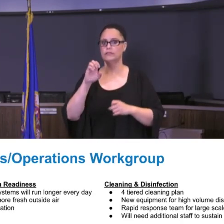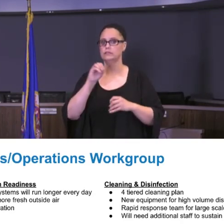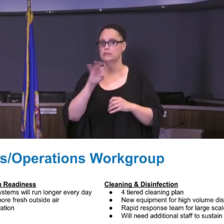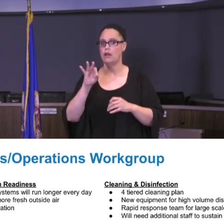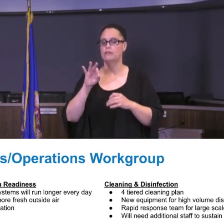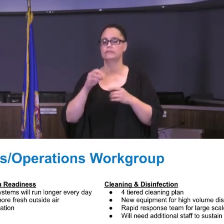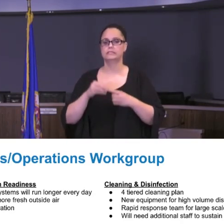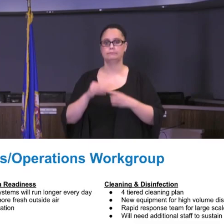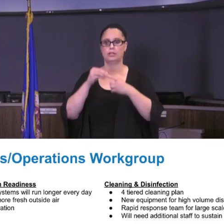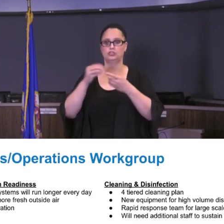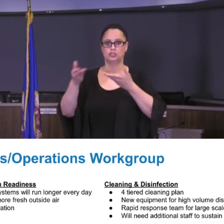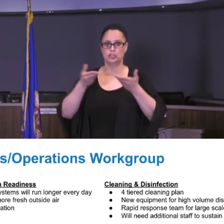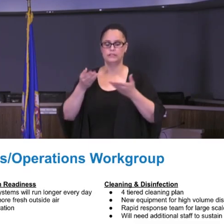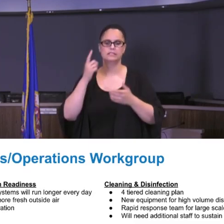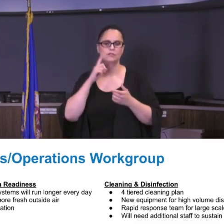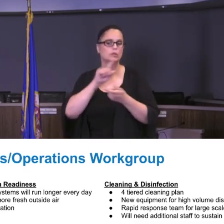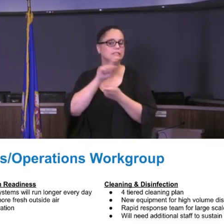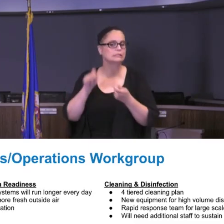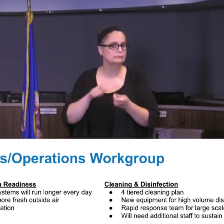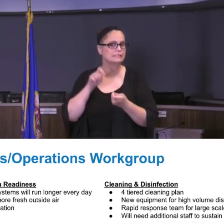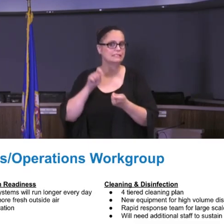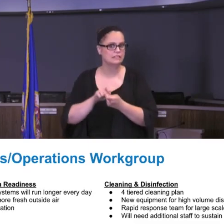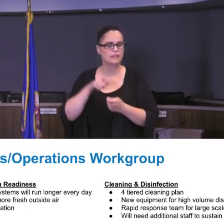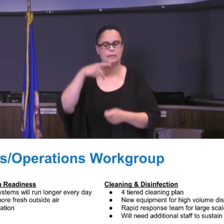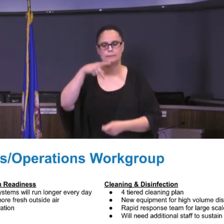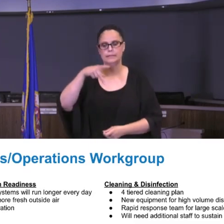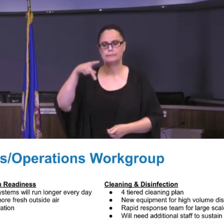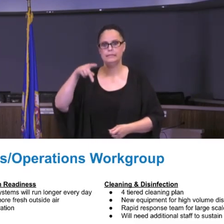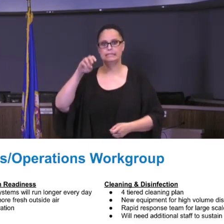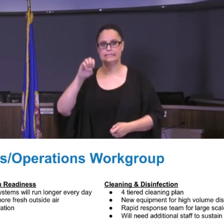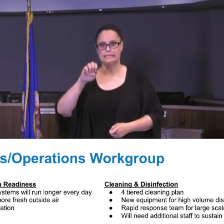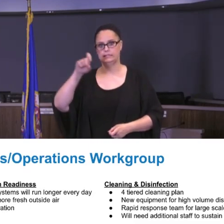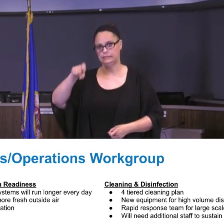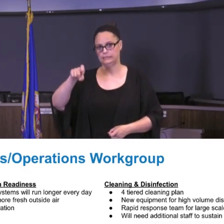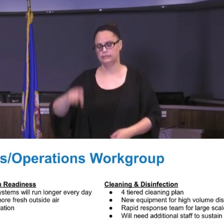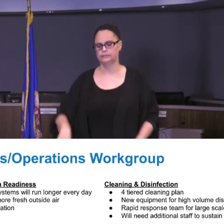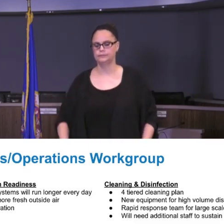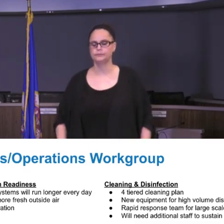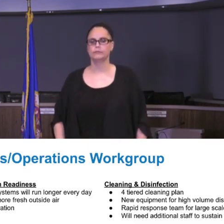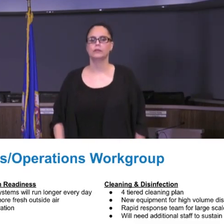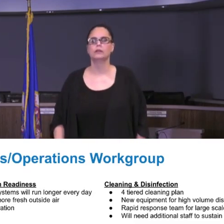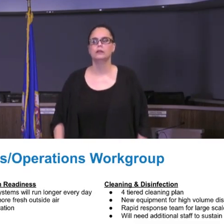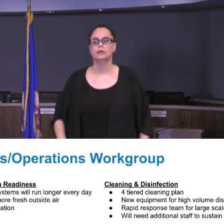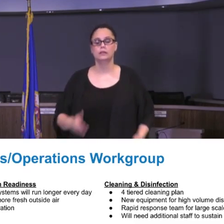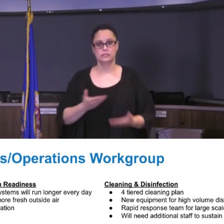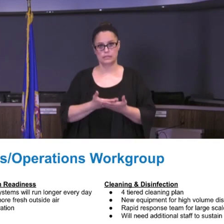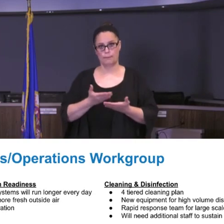Resources for any specific PPE needs. And finally, supplies -- we want to make sure there's hand